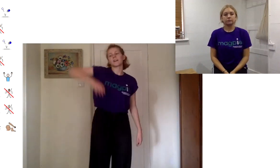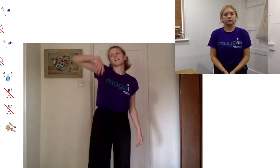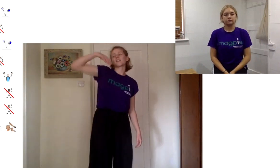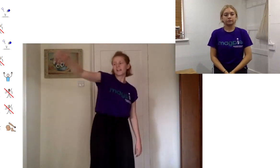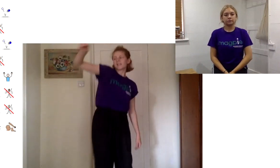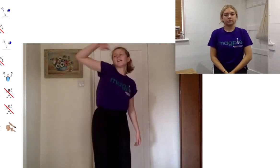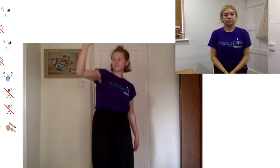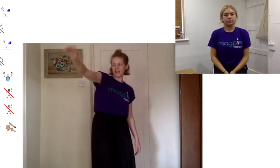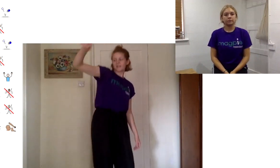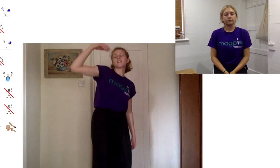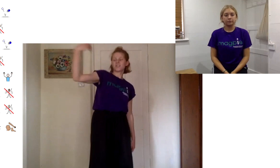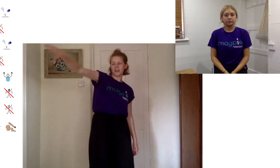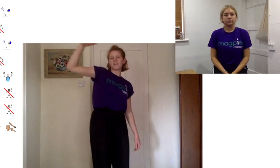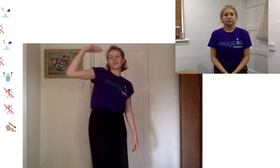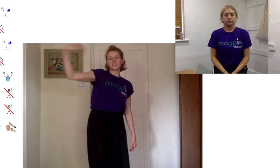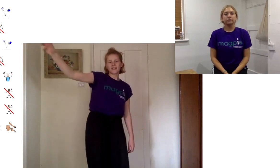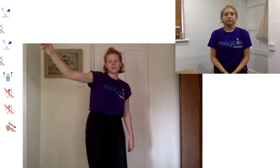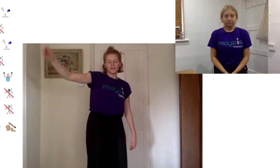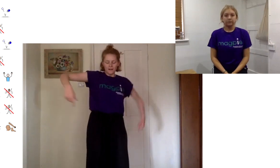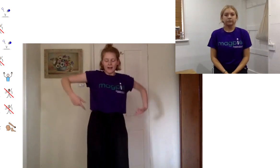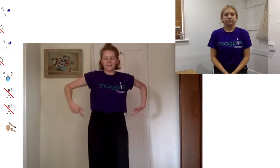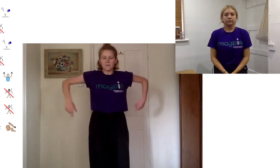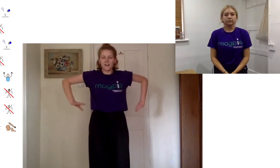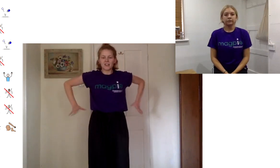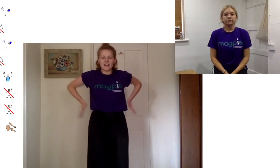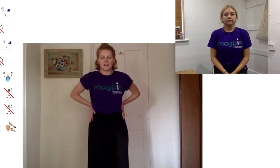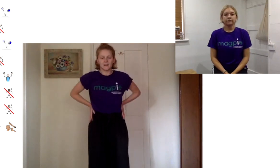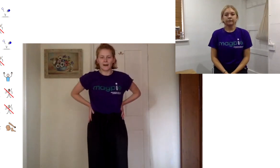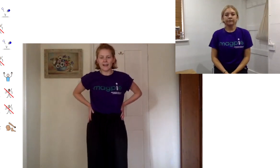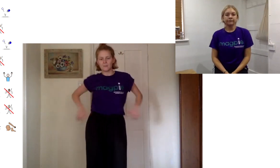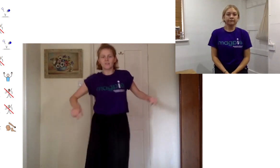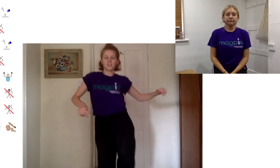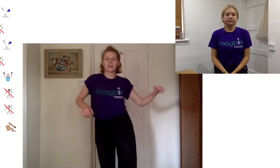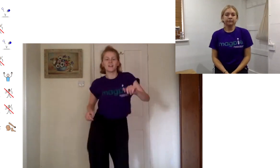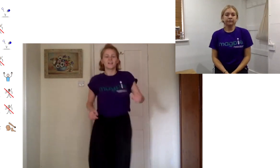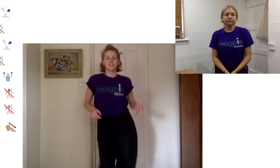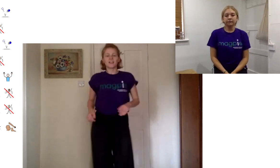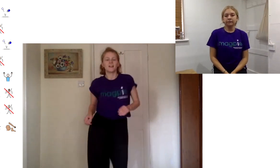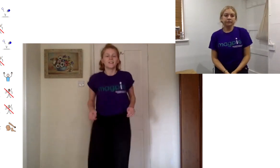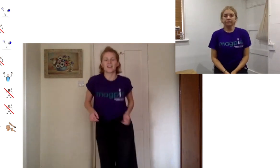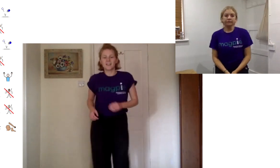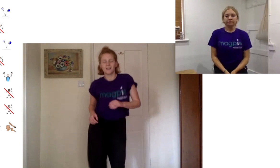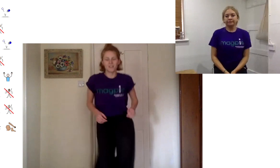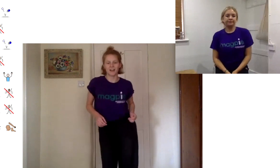going to go shake shake shake shake and then i might shake my hips shake shake shake shake